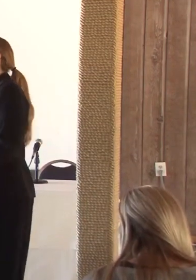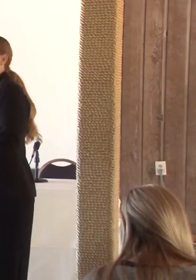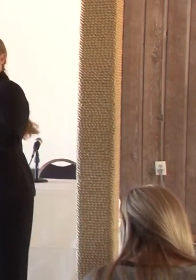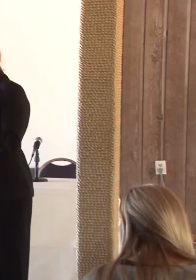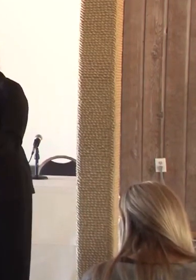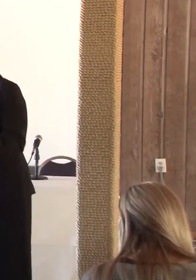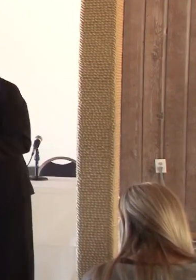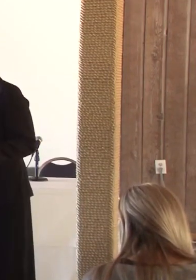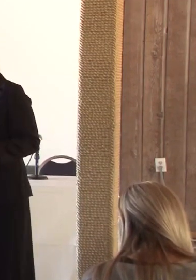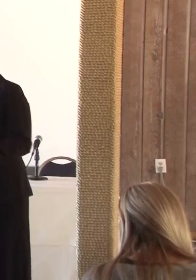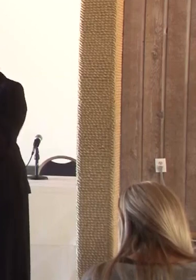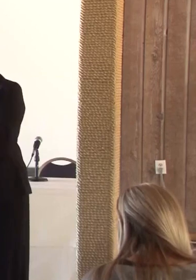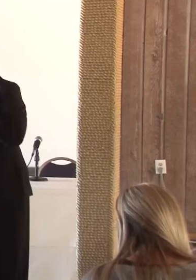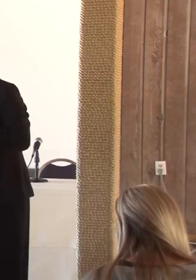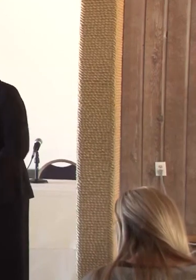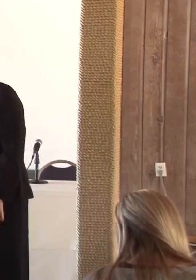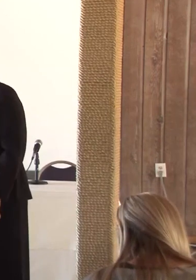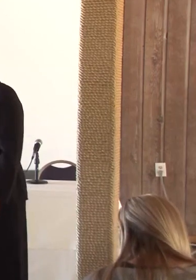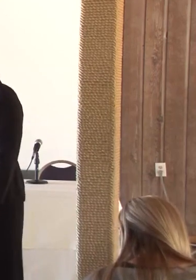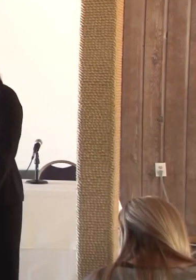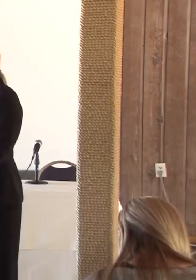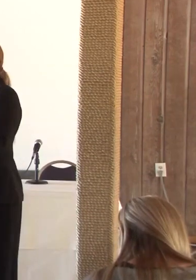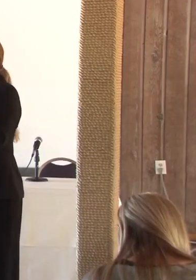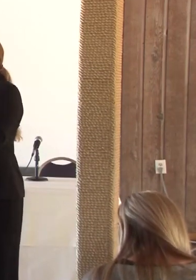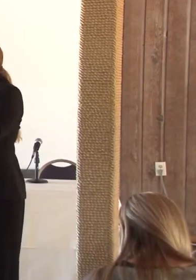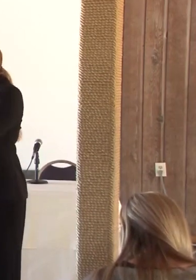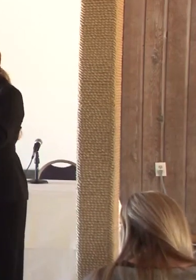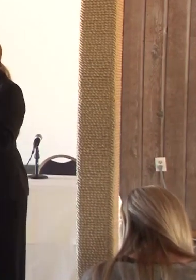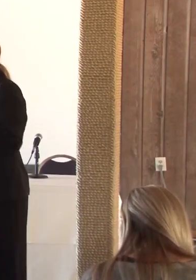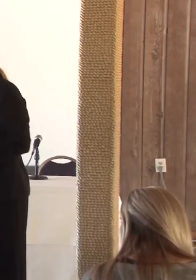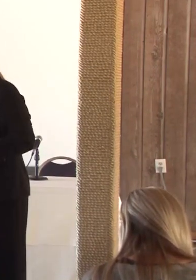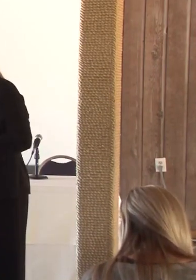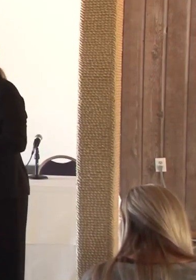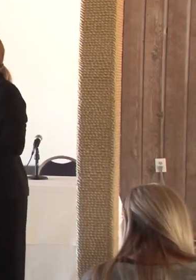for being here. For being here to listen to the guest speakers share what's